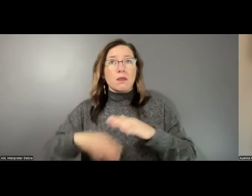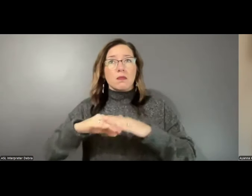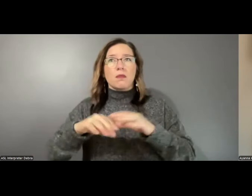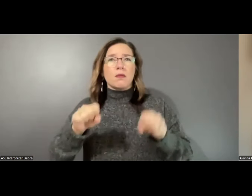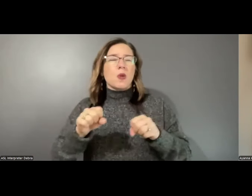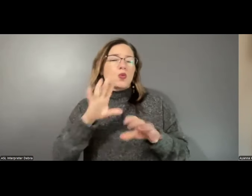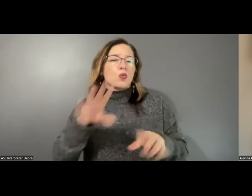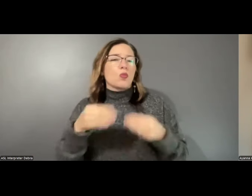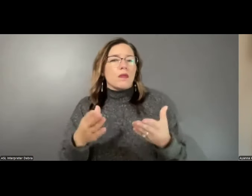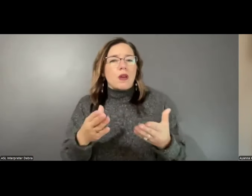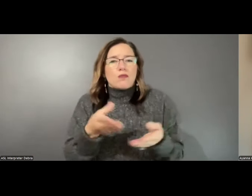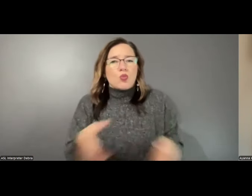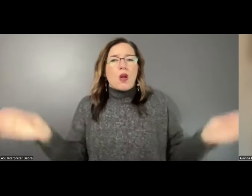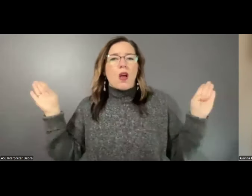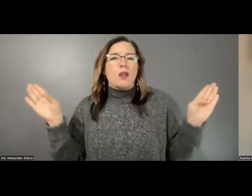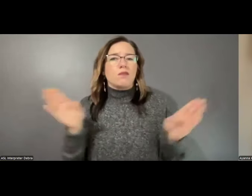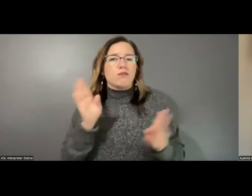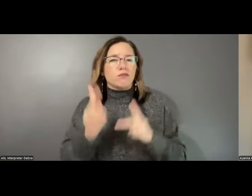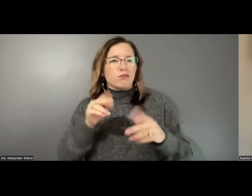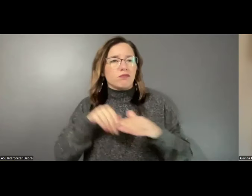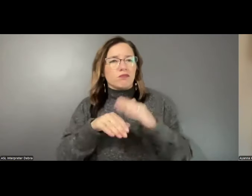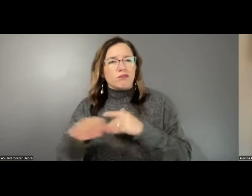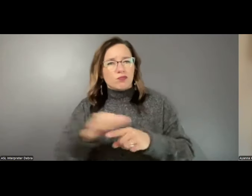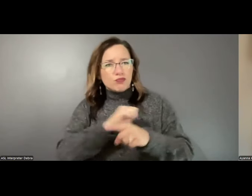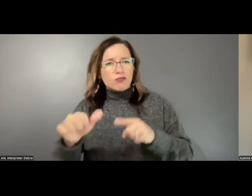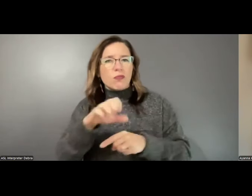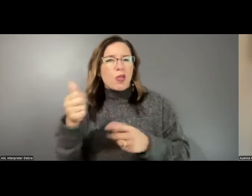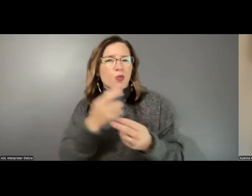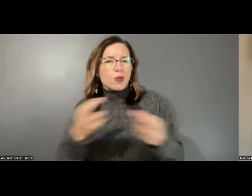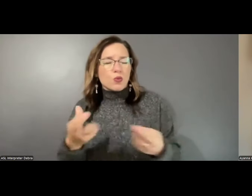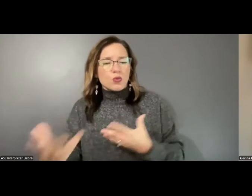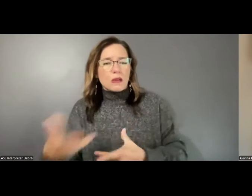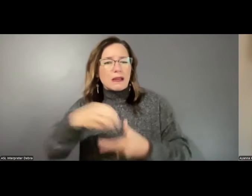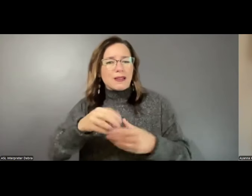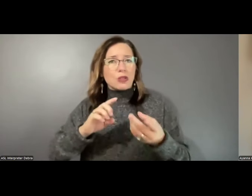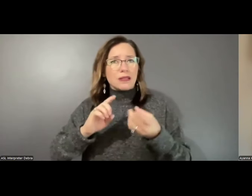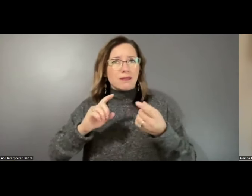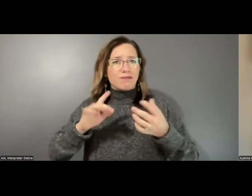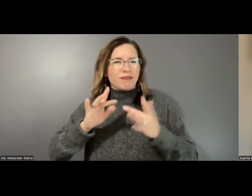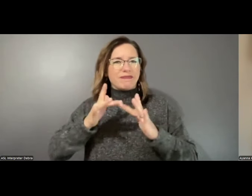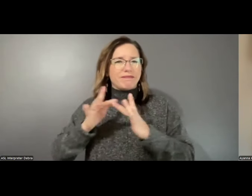access, training, and other resources to engage with digital technologies. Develop creative work